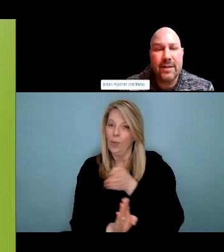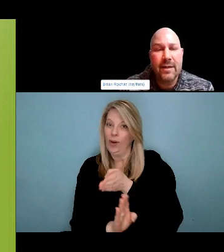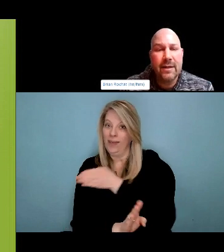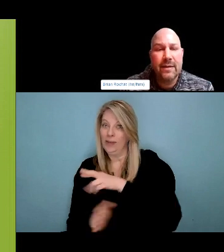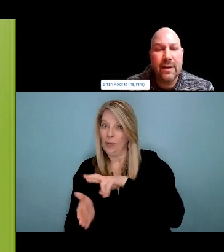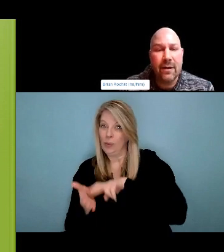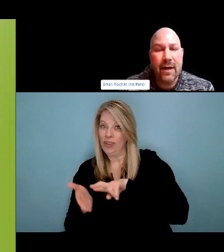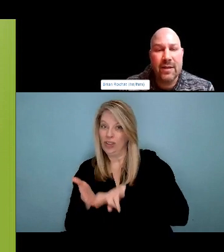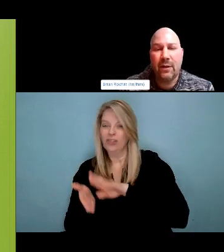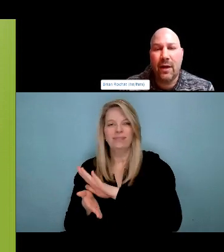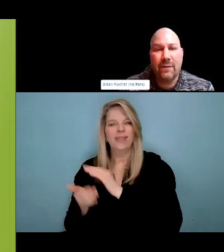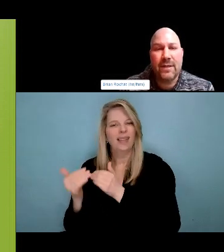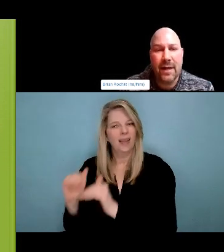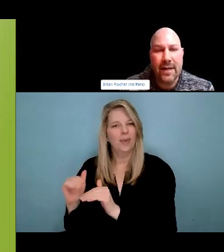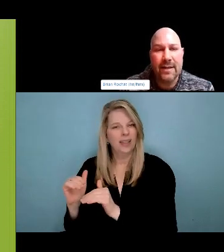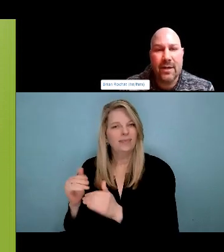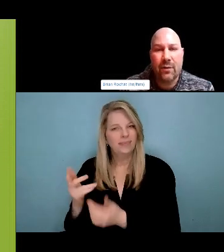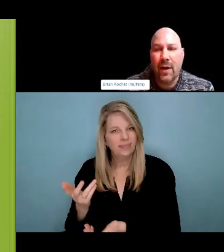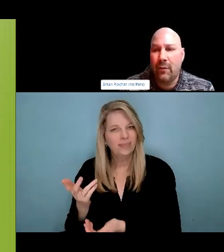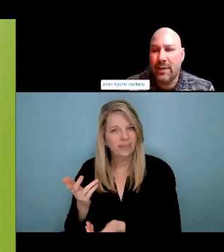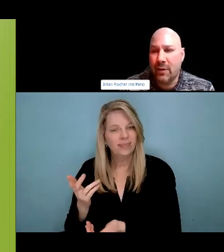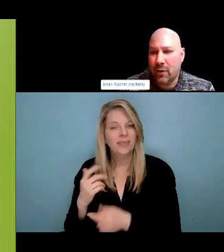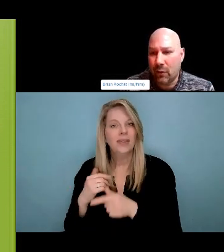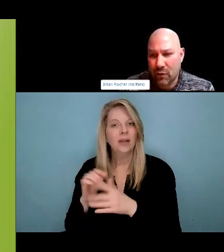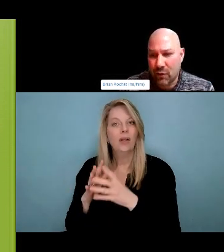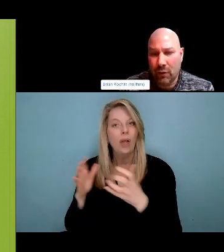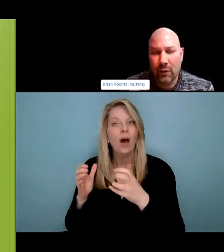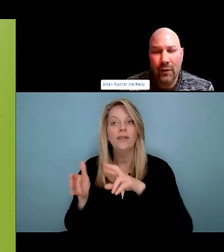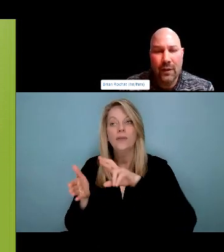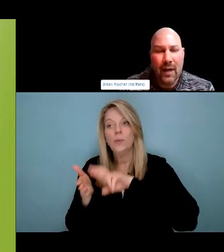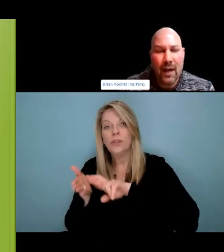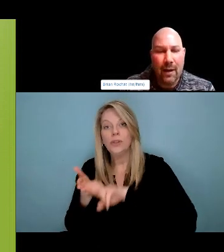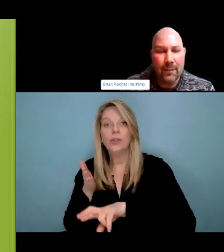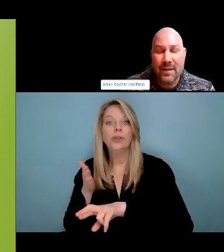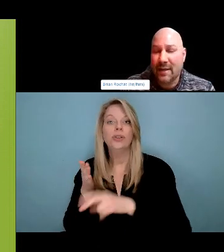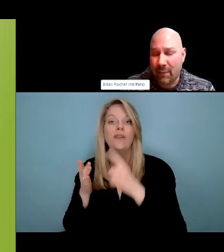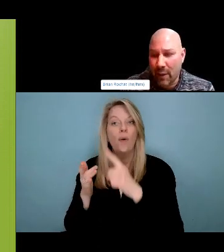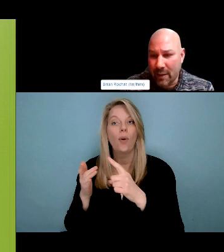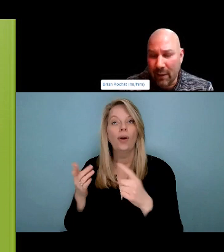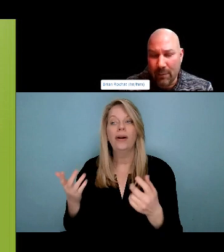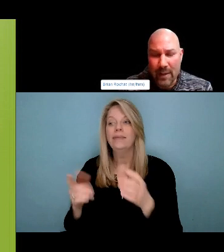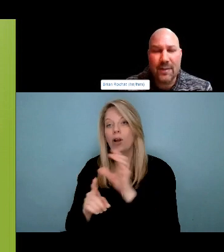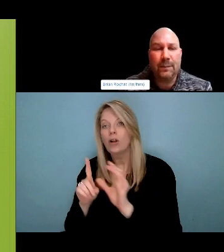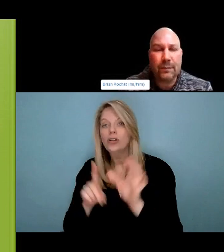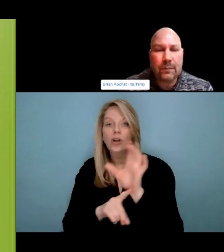Colonization has stripped many of our men, their identity. We do have the highest suicide